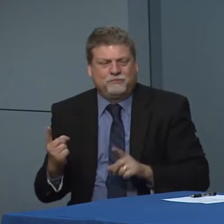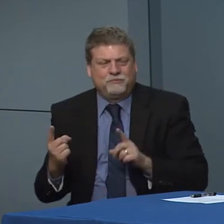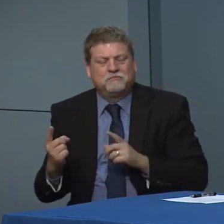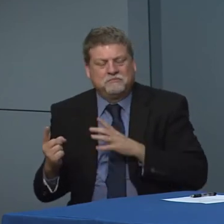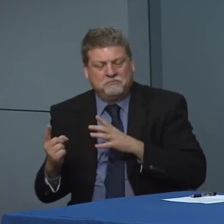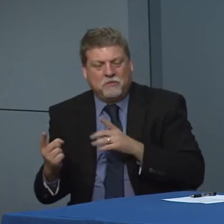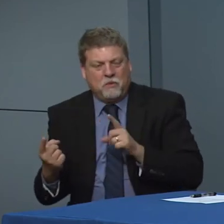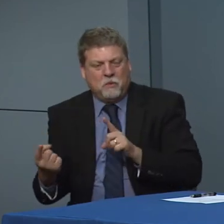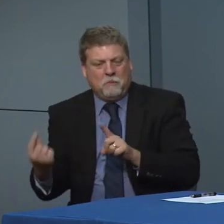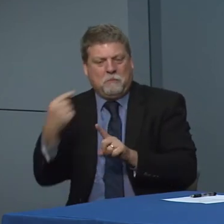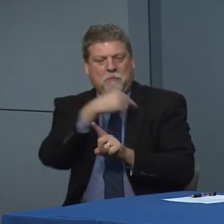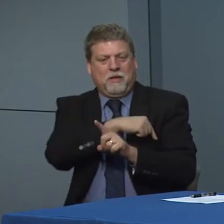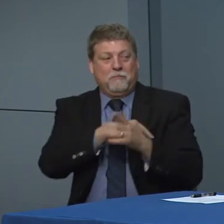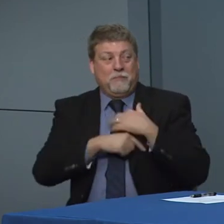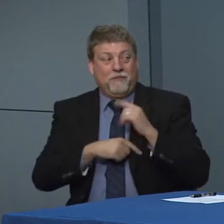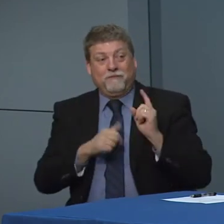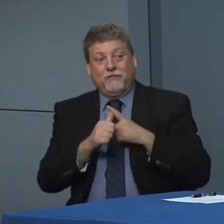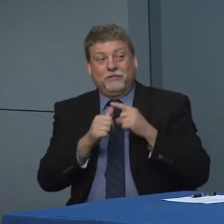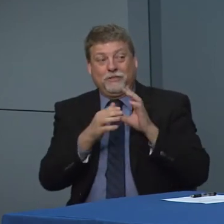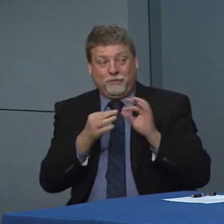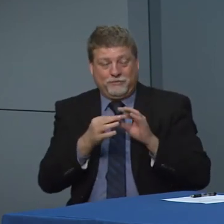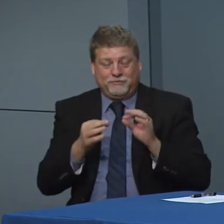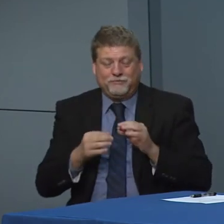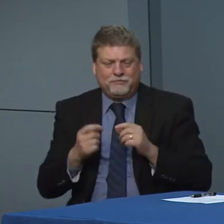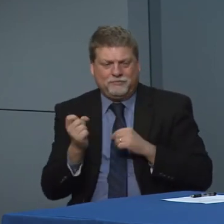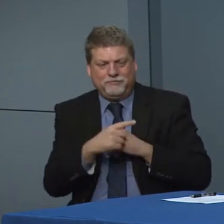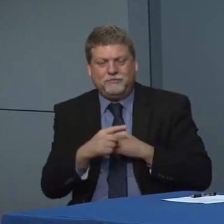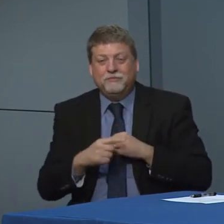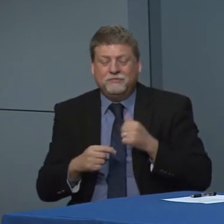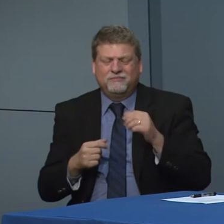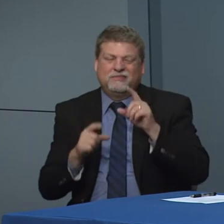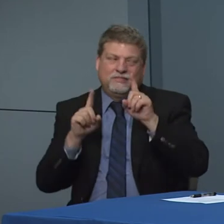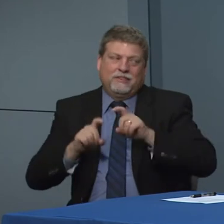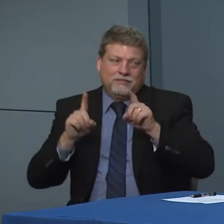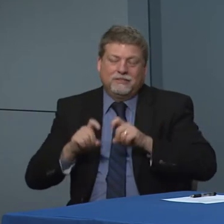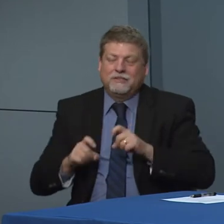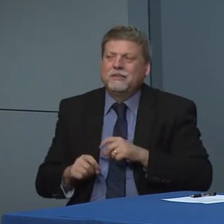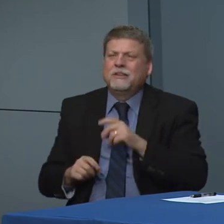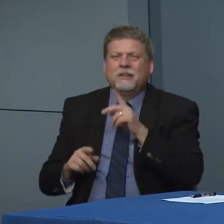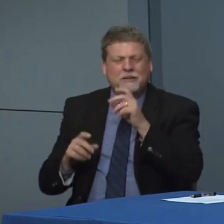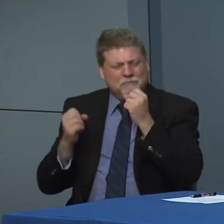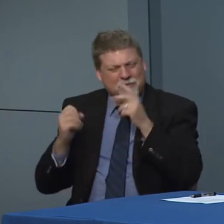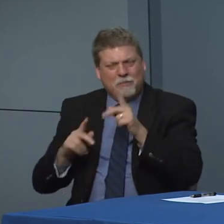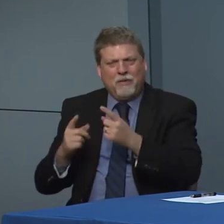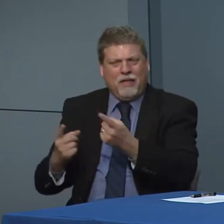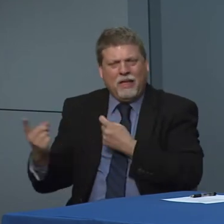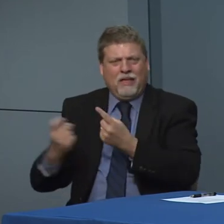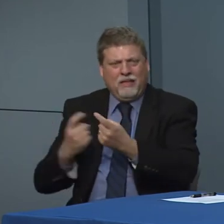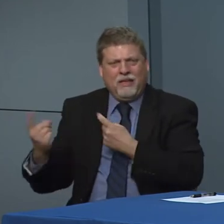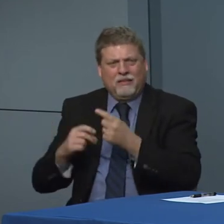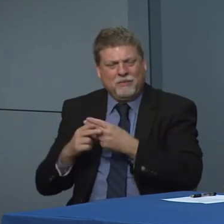One last time back to our original conversation. With with testing people asking questions about testing